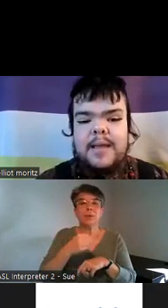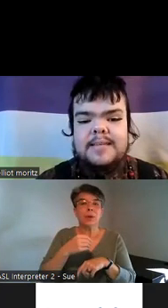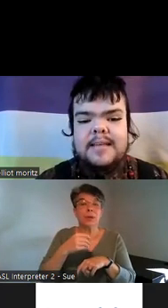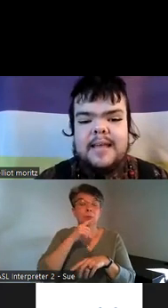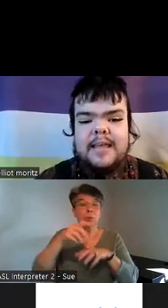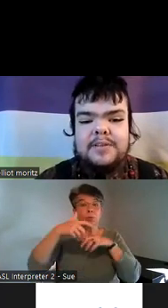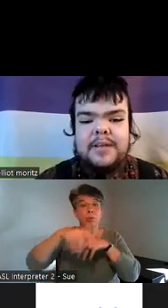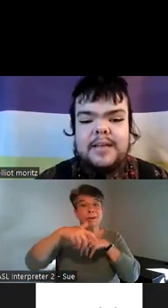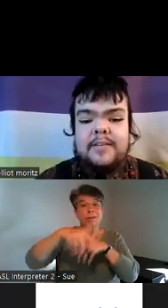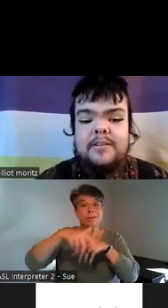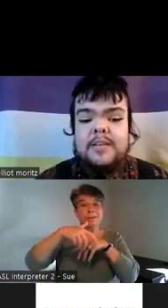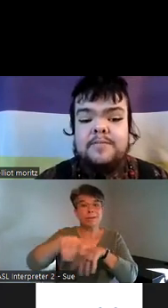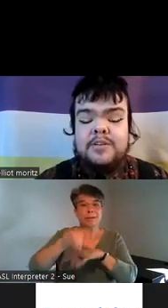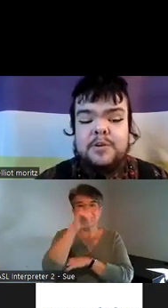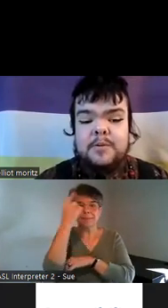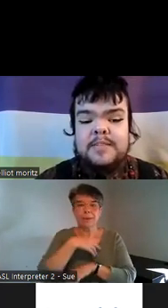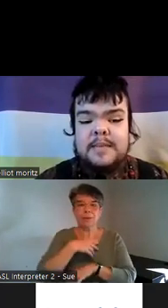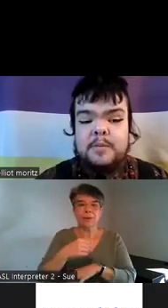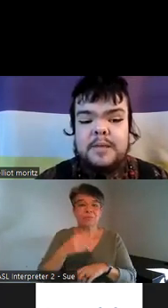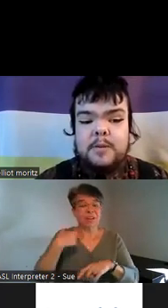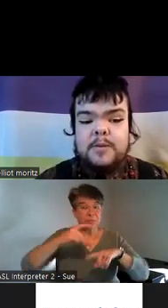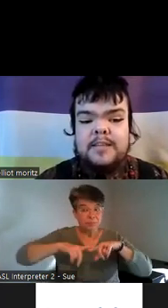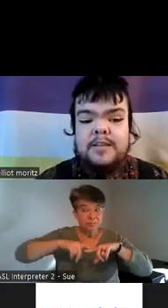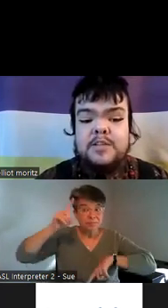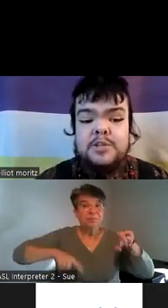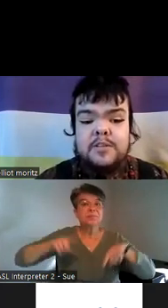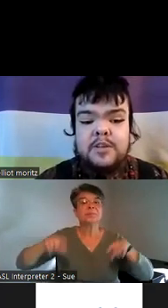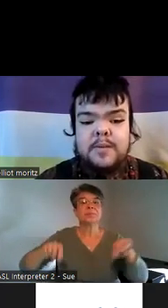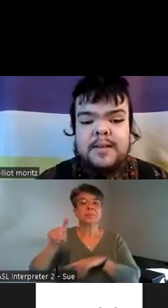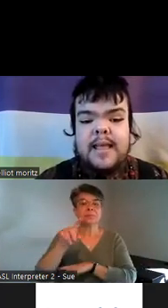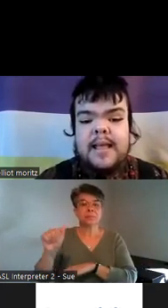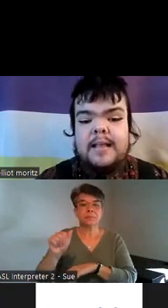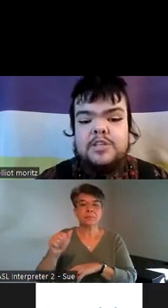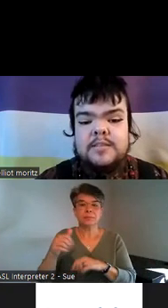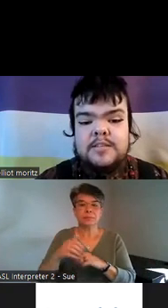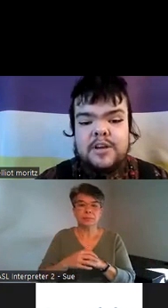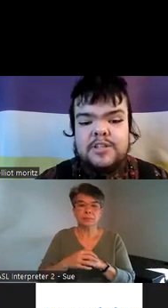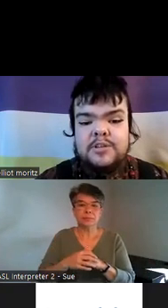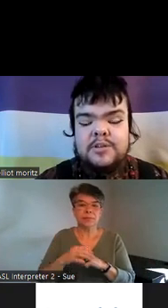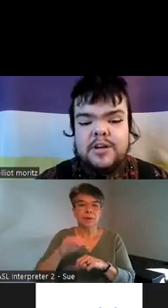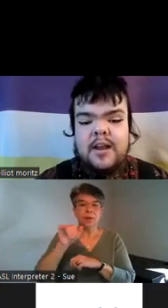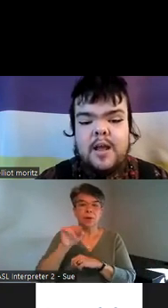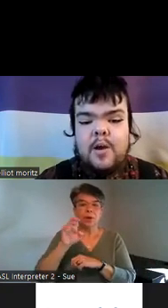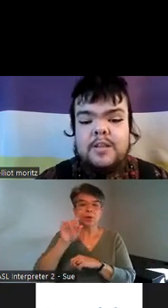white including a diverse group of disabled people including Judith human and Justin dark Jr holding